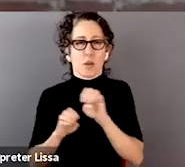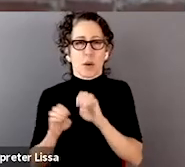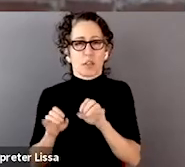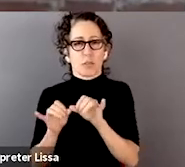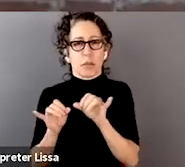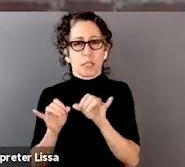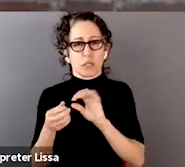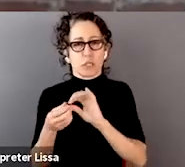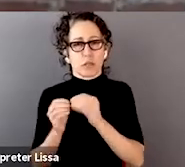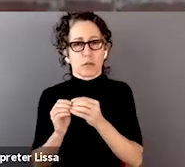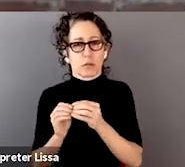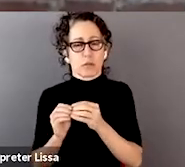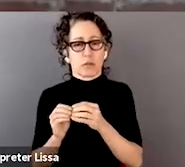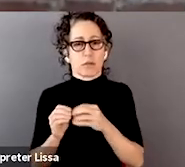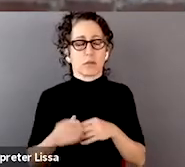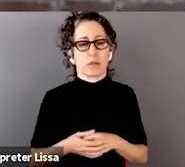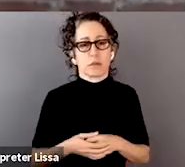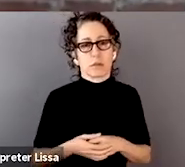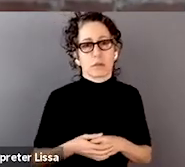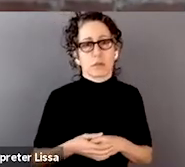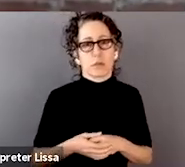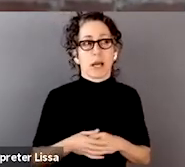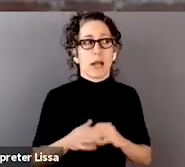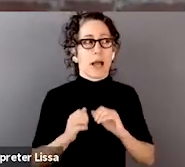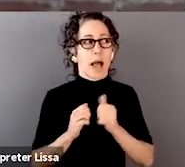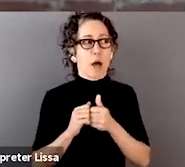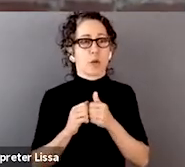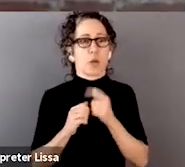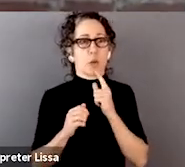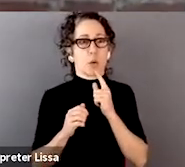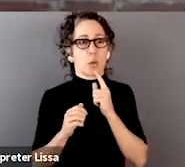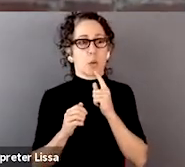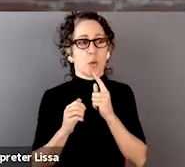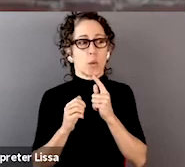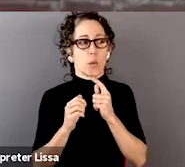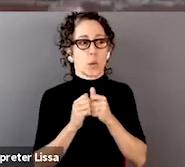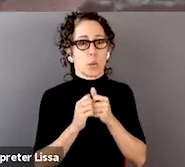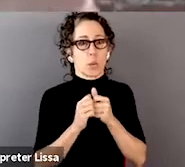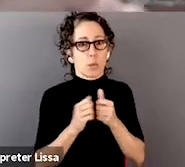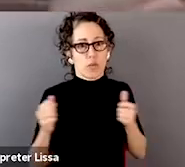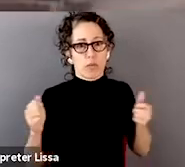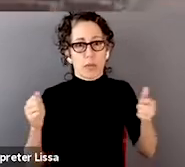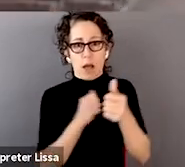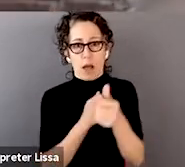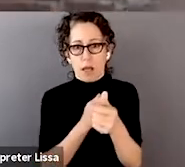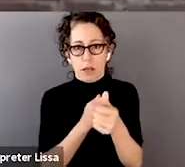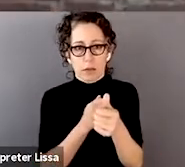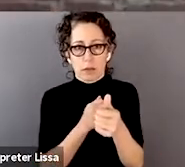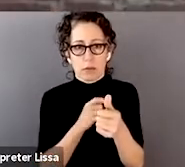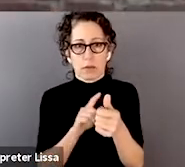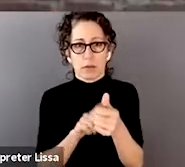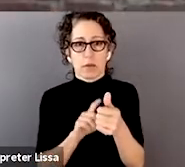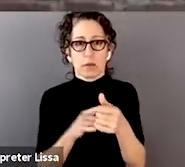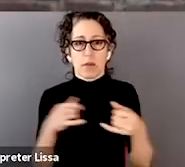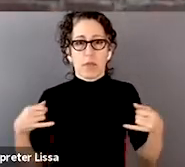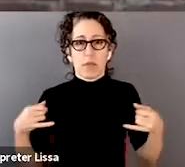and how to move beyond the bounds of just the problem statement as it is right now